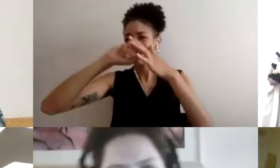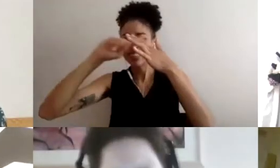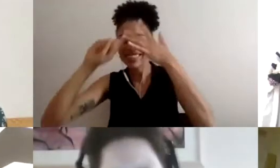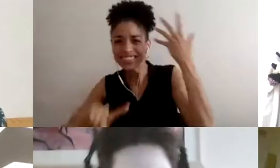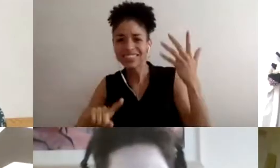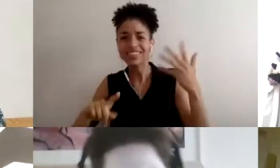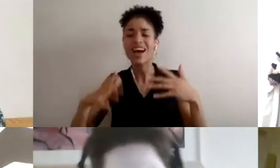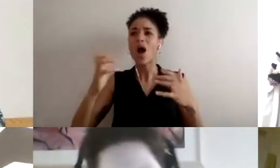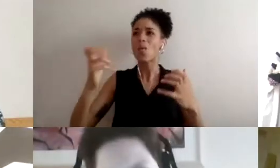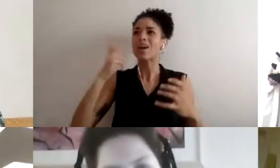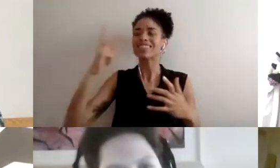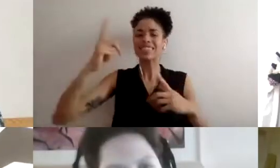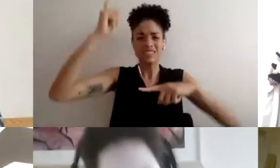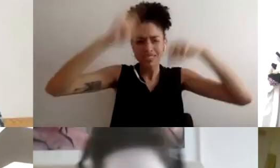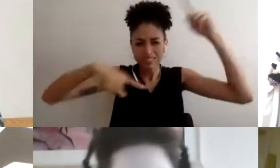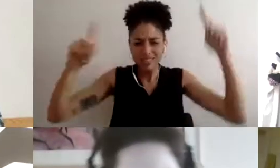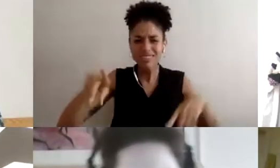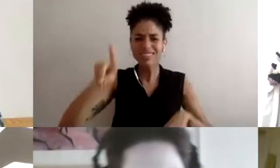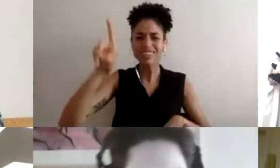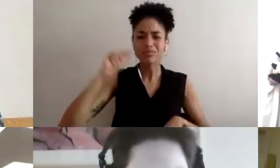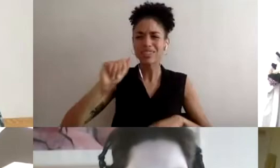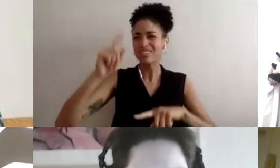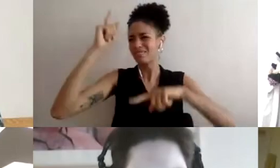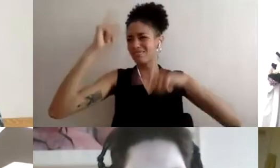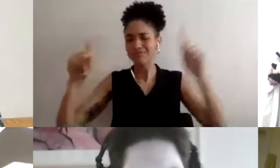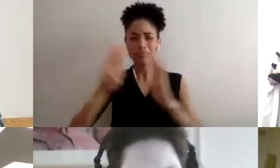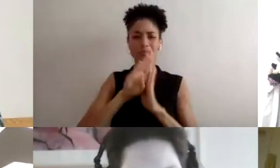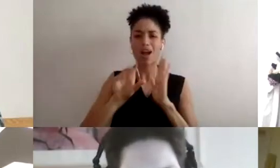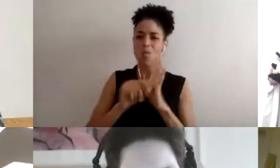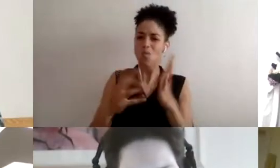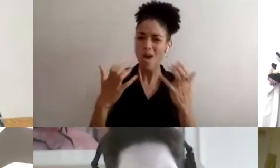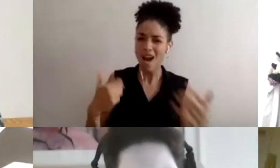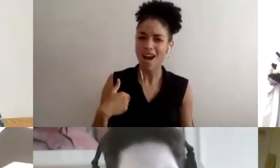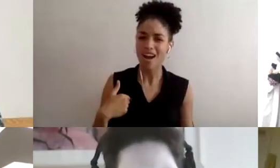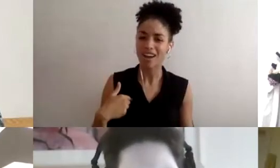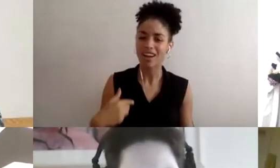disabilities and all sorts of backgrounds. So I want to not just talk